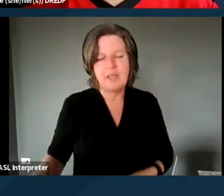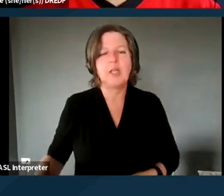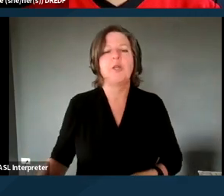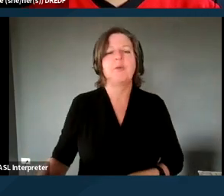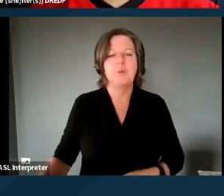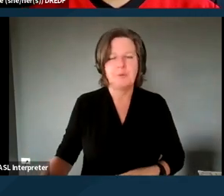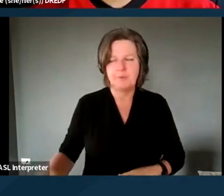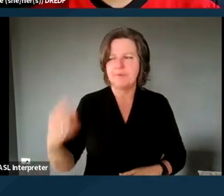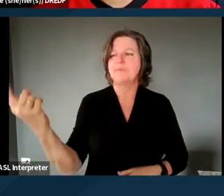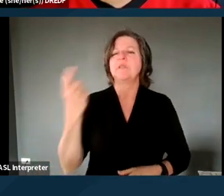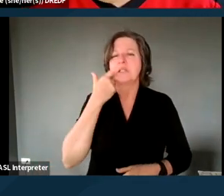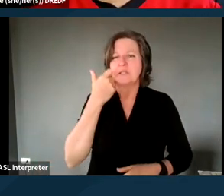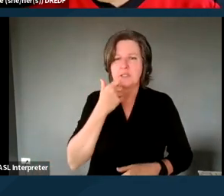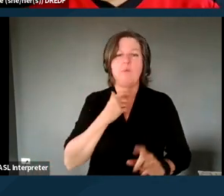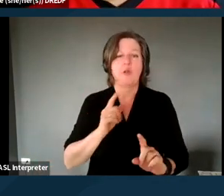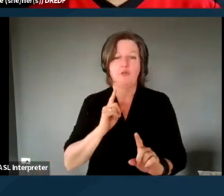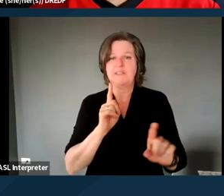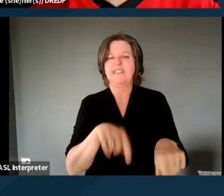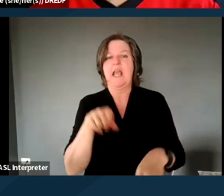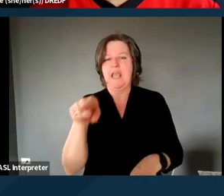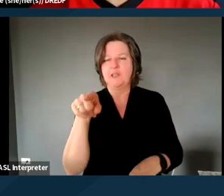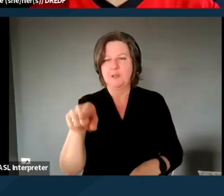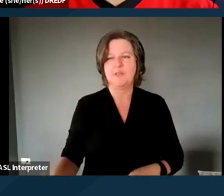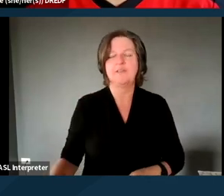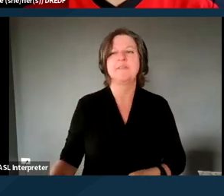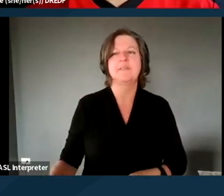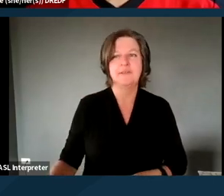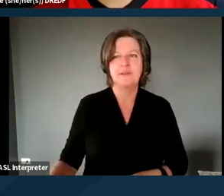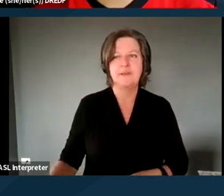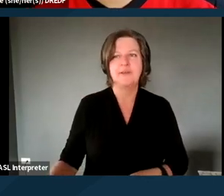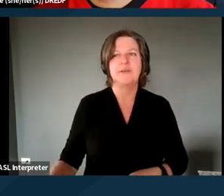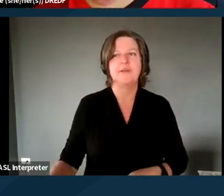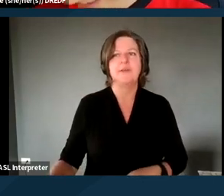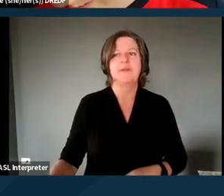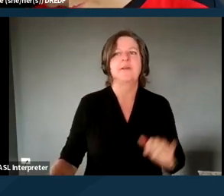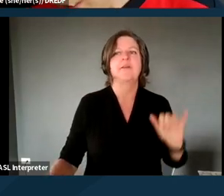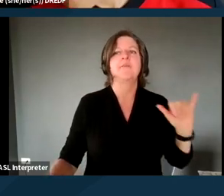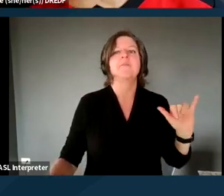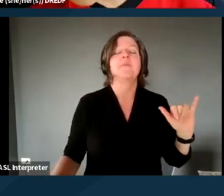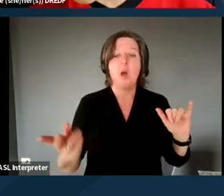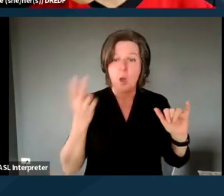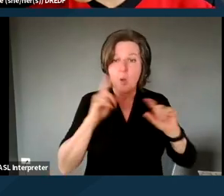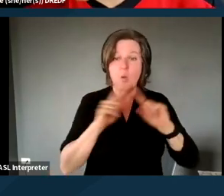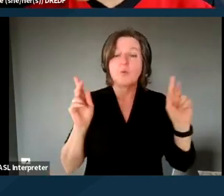Someone just wrote in the answer, which is that, hmm, two different people, but I think that's,